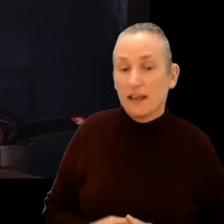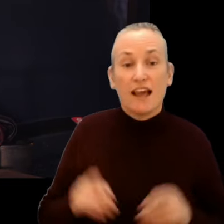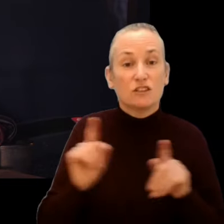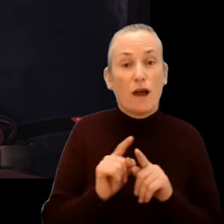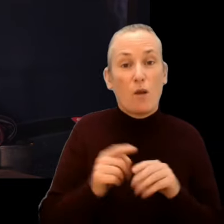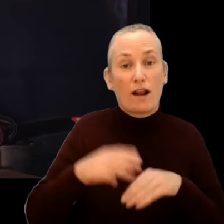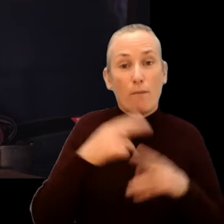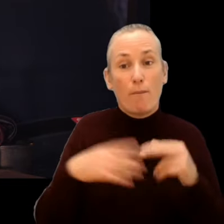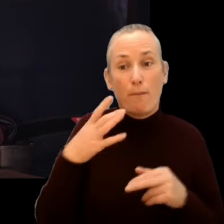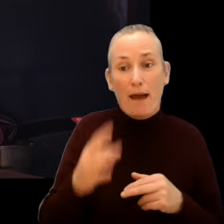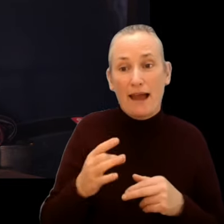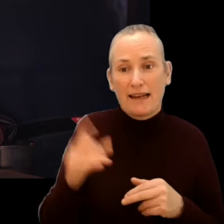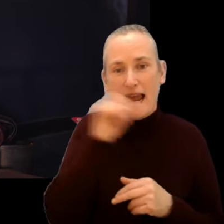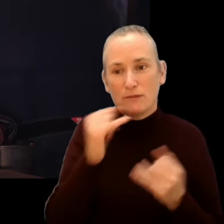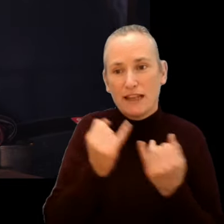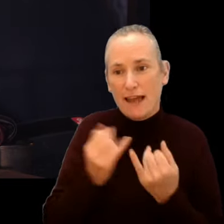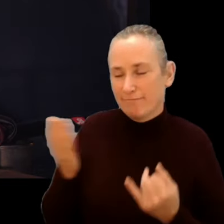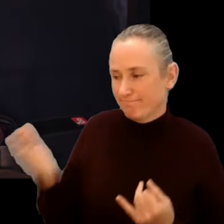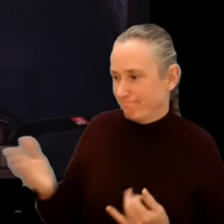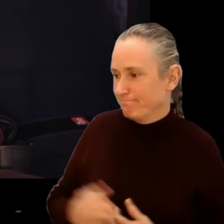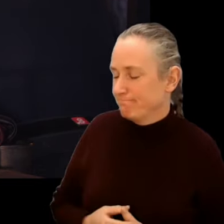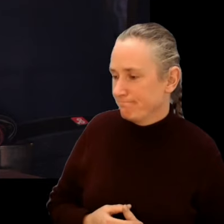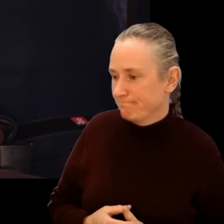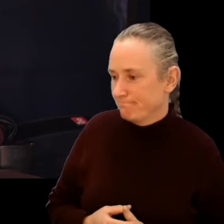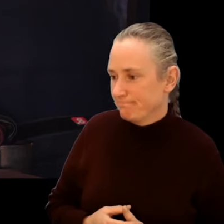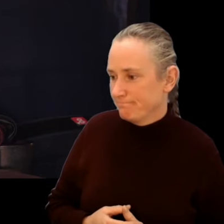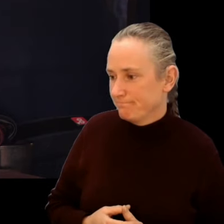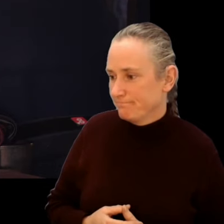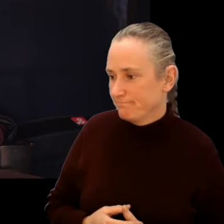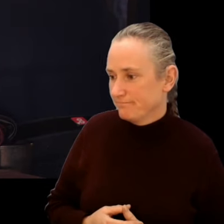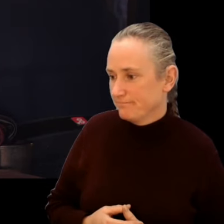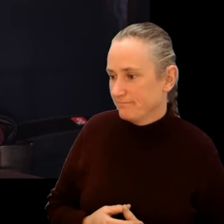We also welcome back such familiar names to us as Paddy Hayes, Reuben Harvey and Adam Collins.